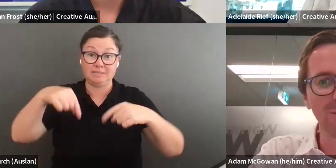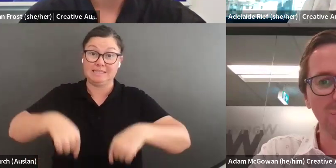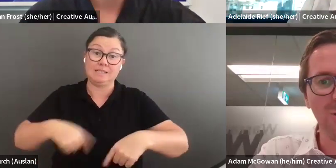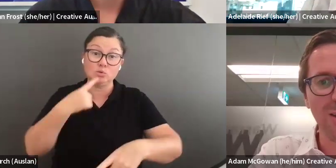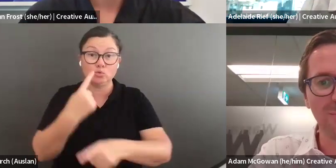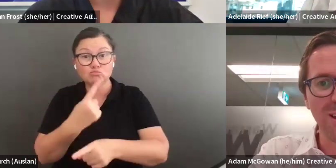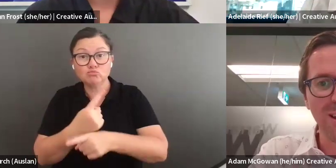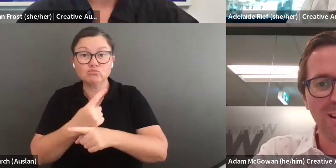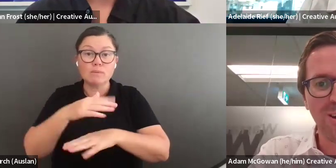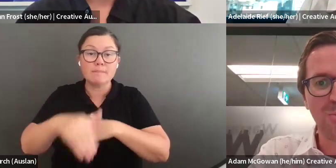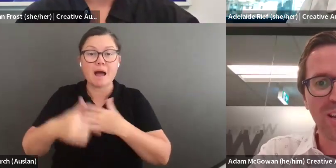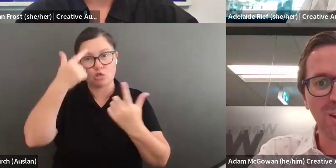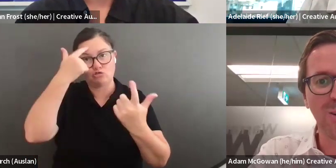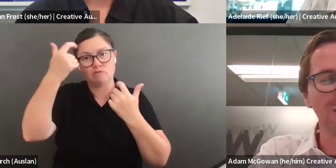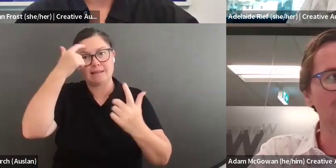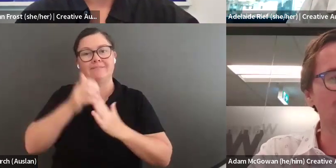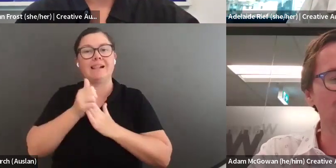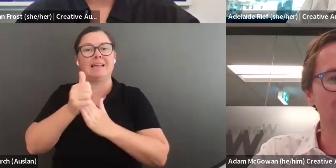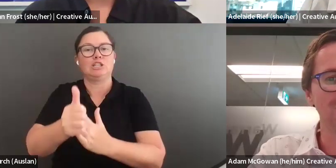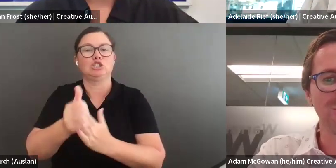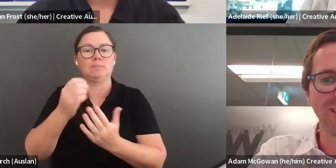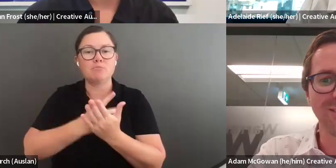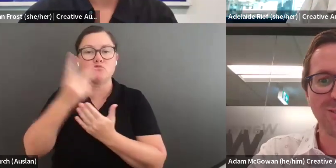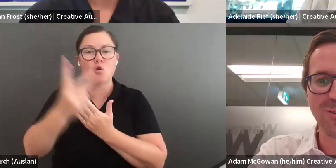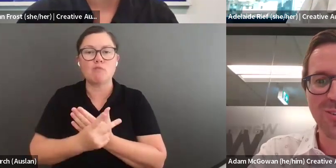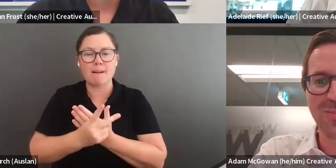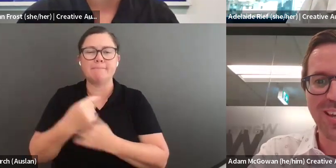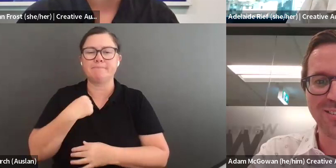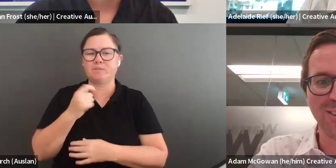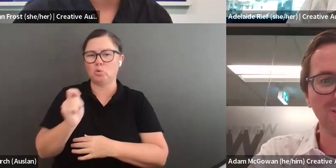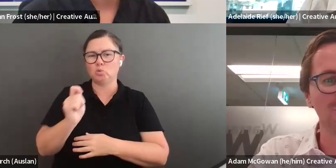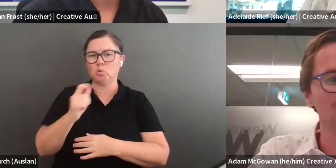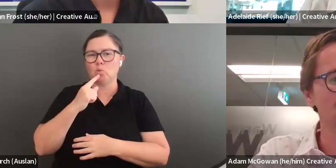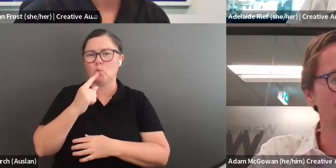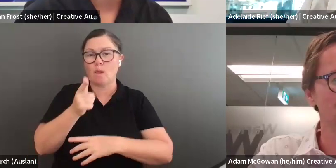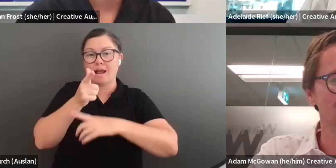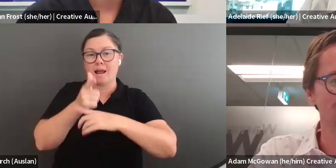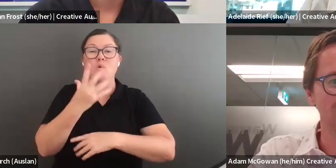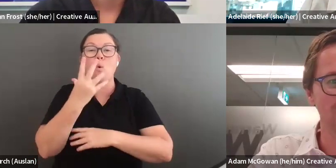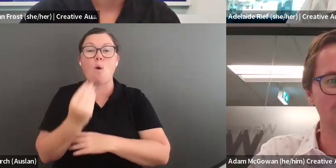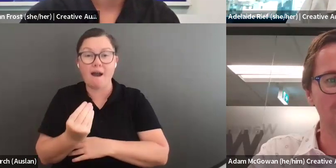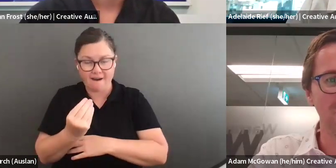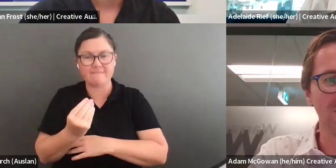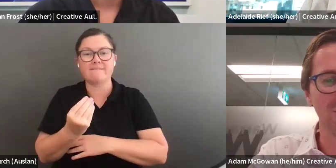and I am delighted to be with you here this afternoon, to talk to you about the Creative Leadership